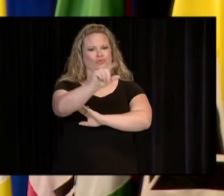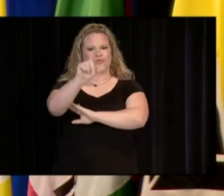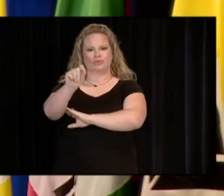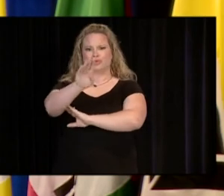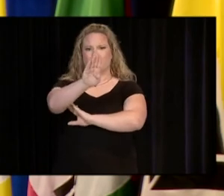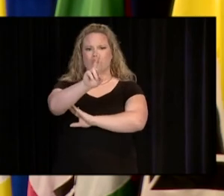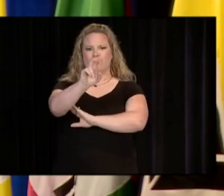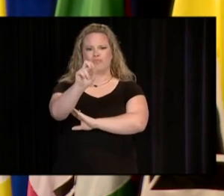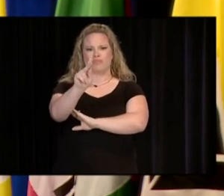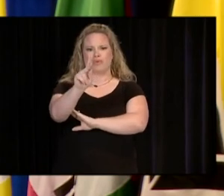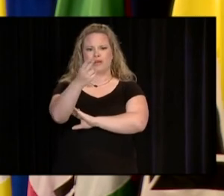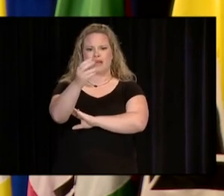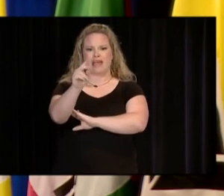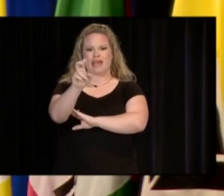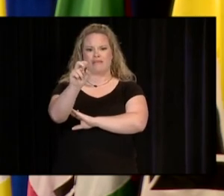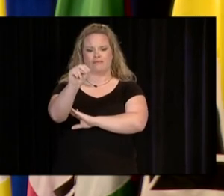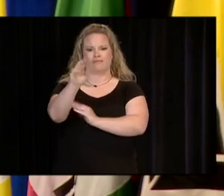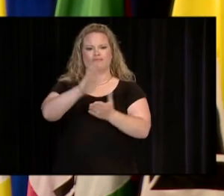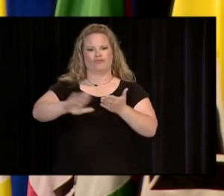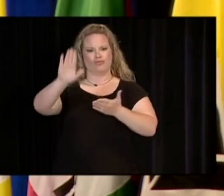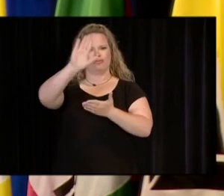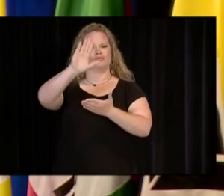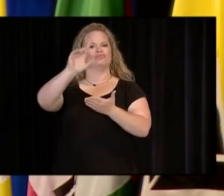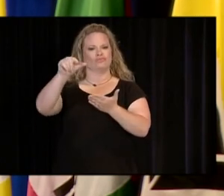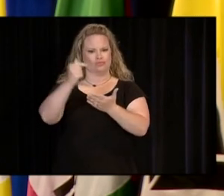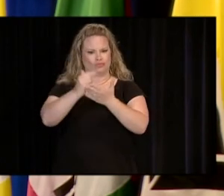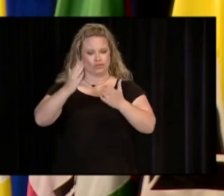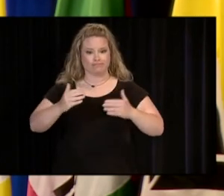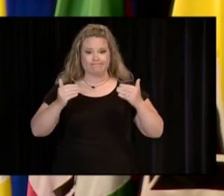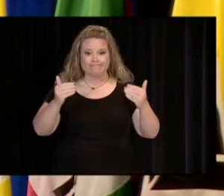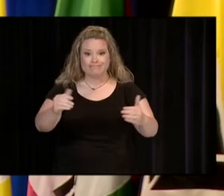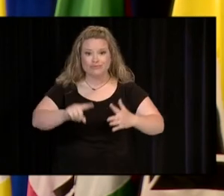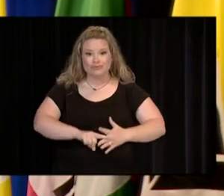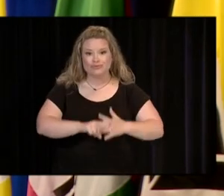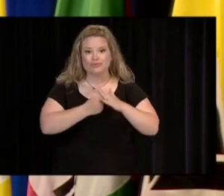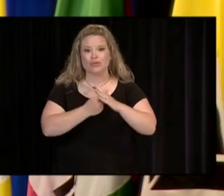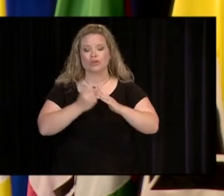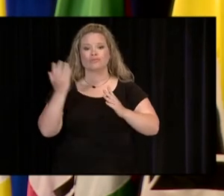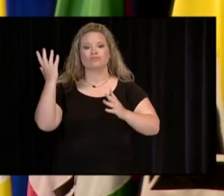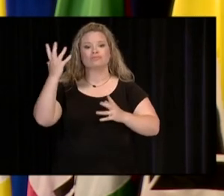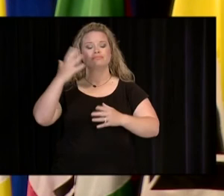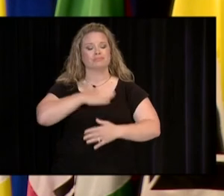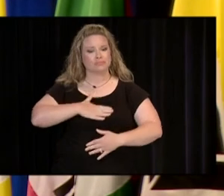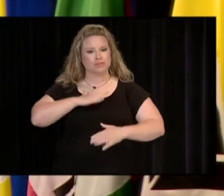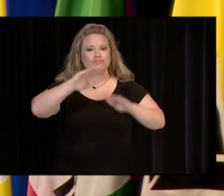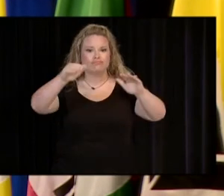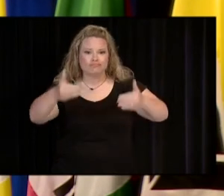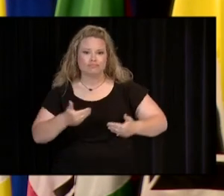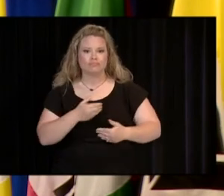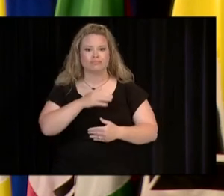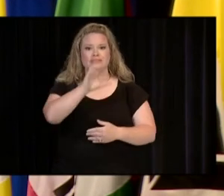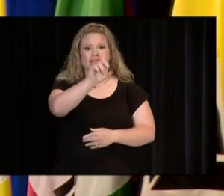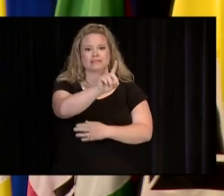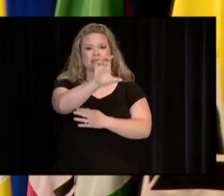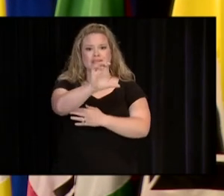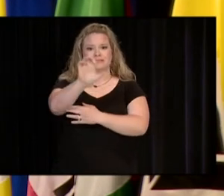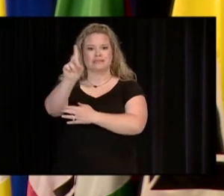COLLEGE GRADUATES. TO GET THINGS STARTED, PLEASE JOIN ME IN WELCOMING OUR DALLAS COUNTY COMMUNITY COLLEGE DISTRICT BOARD